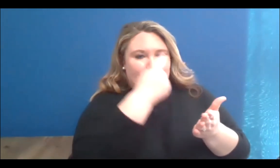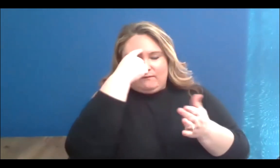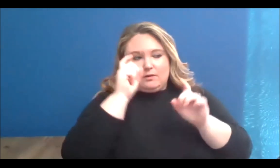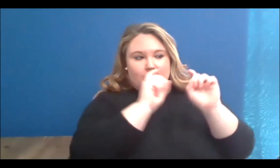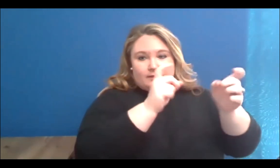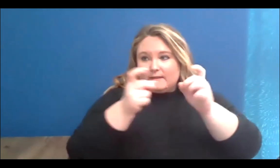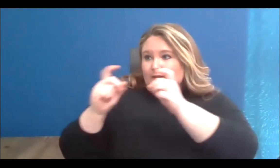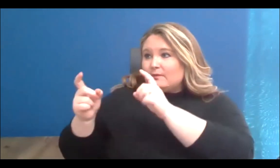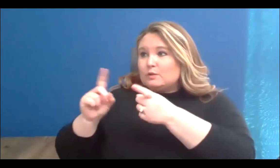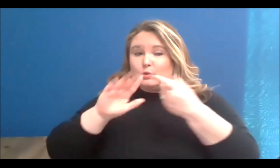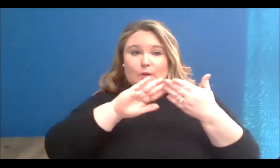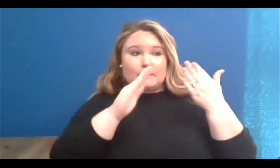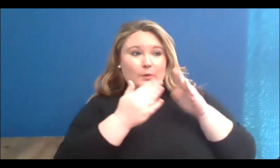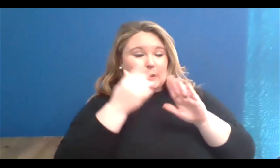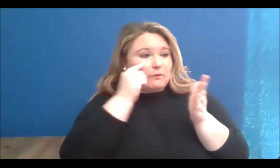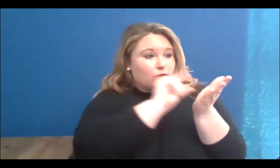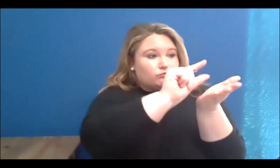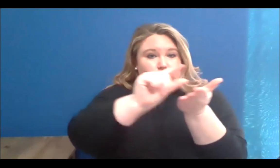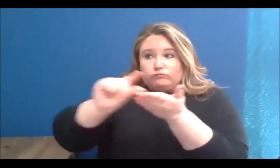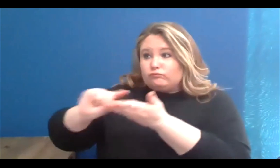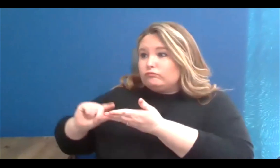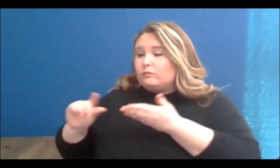microgrants, so it goes directly back into the community. We're trying to raise